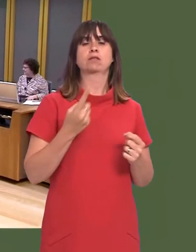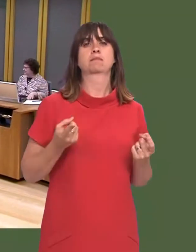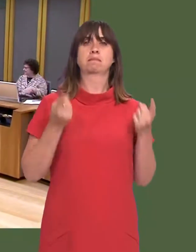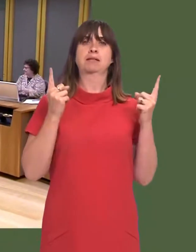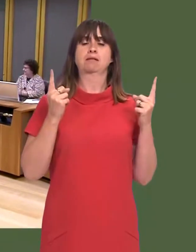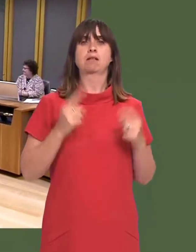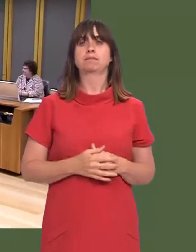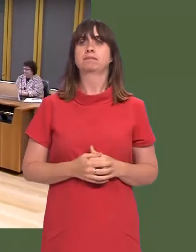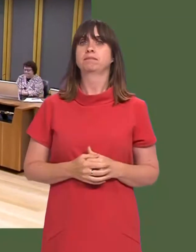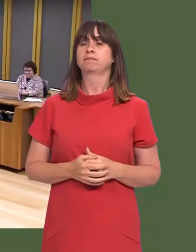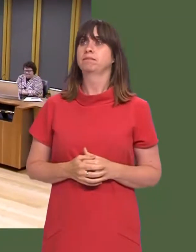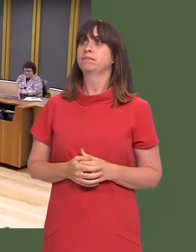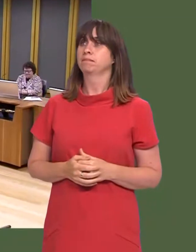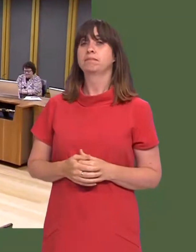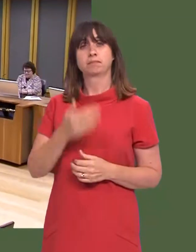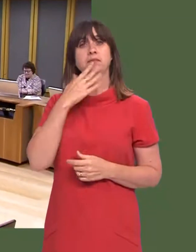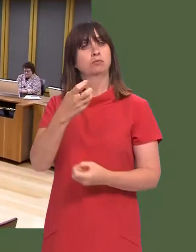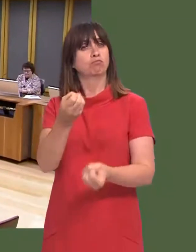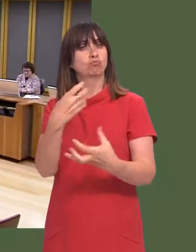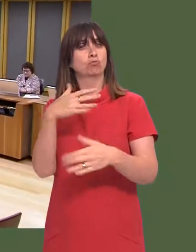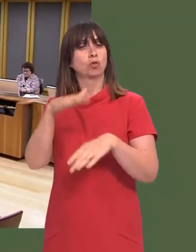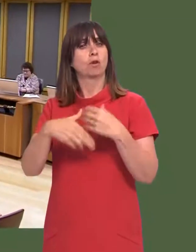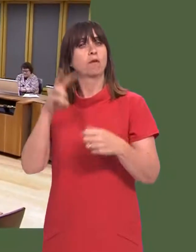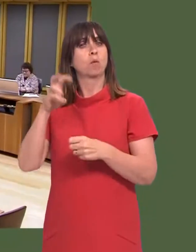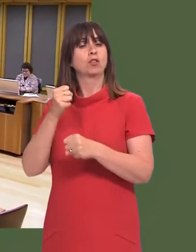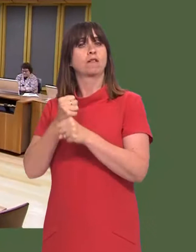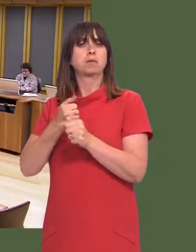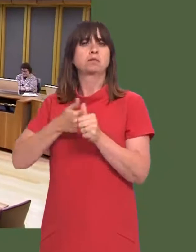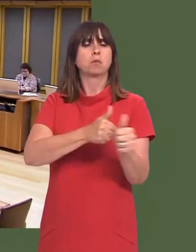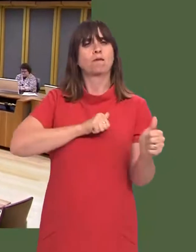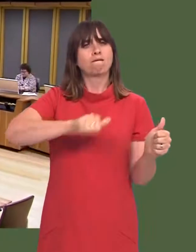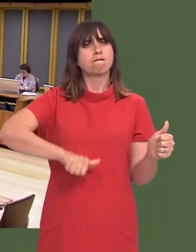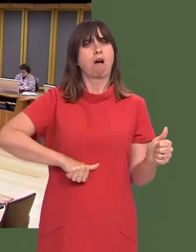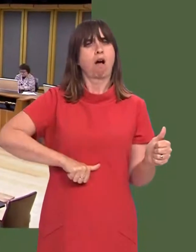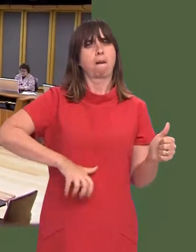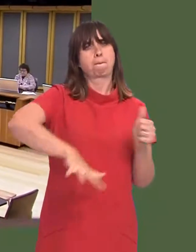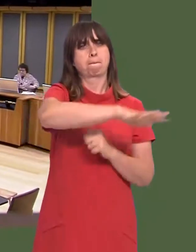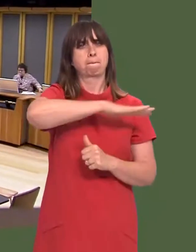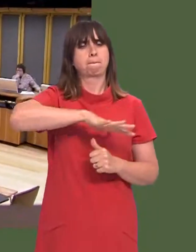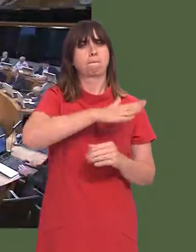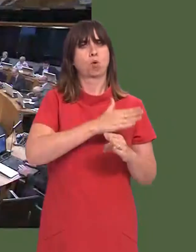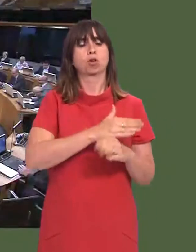question is from Janet Finch-Saunders. Janet Finch-Saunders: 1. Will the First Minister make a statement on the Welsh Government's support for the farming industry in Wales?